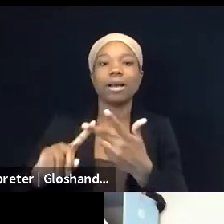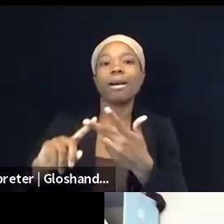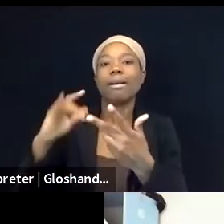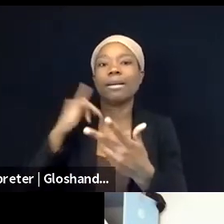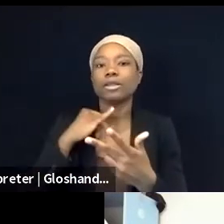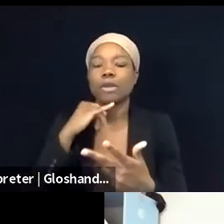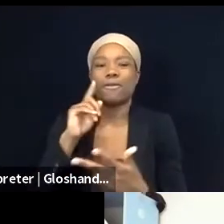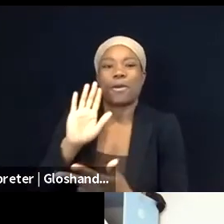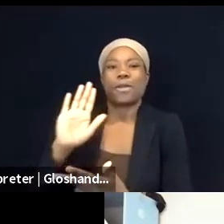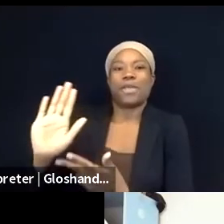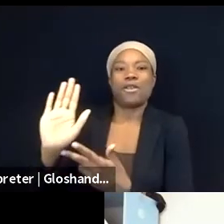Thank you, Diala. Radhika?